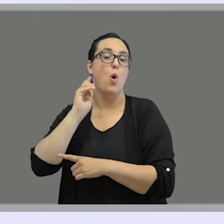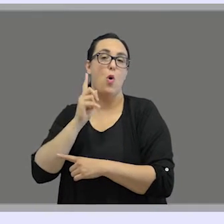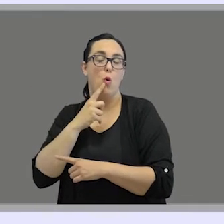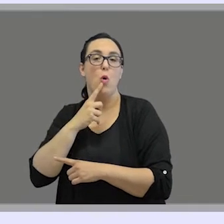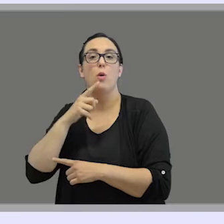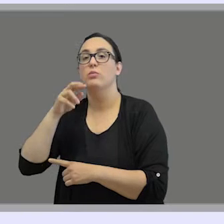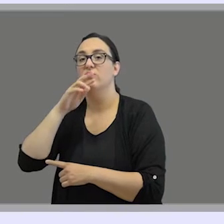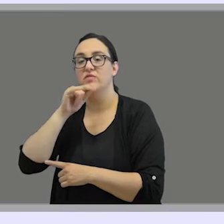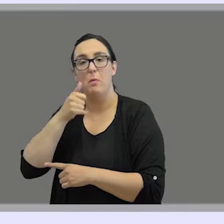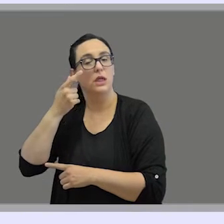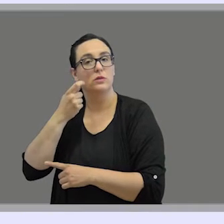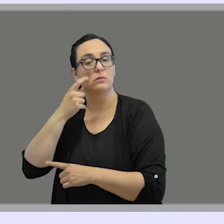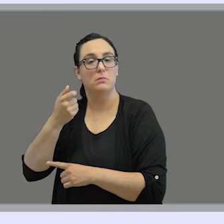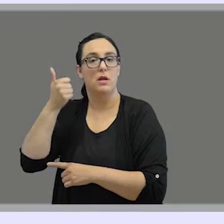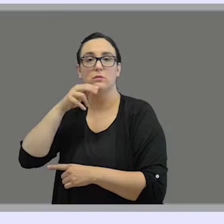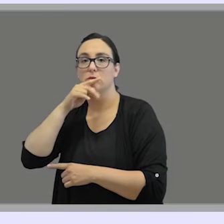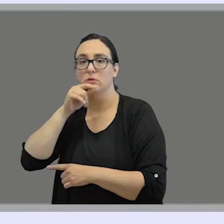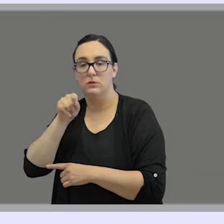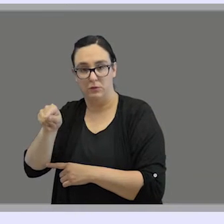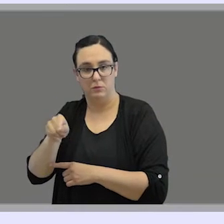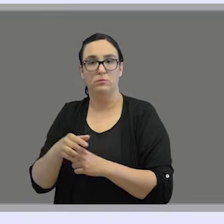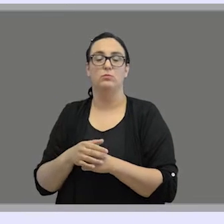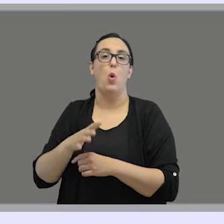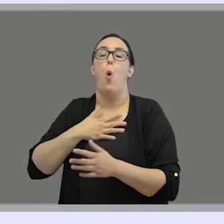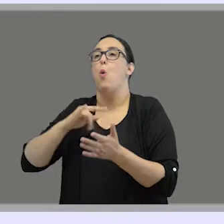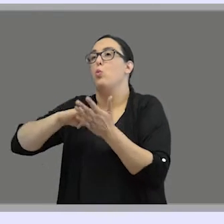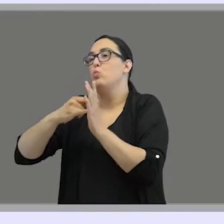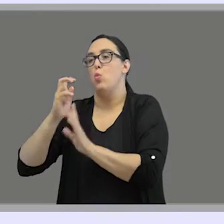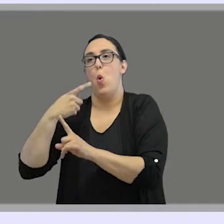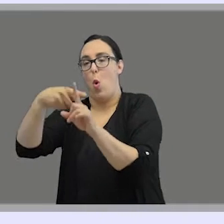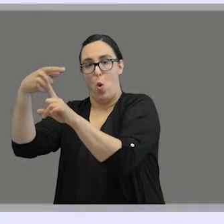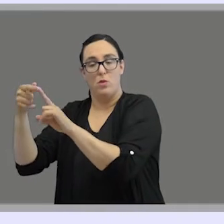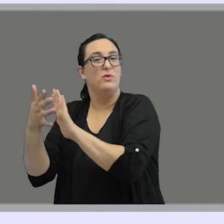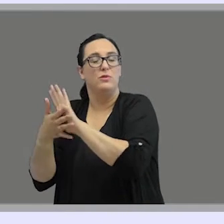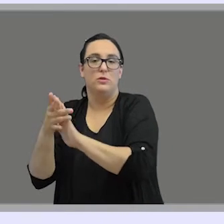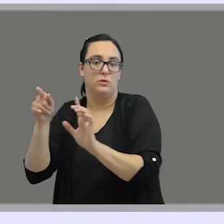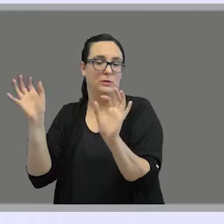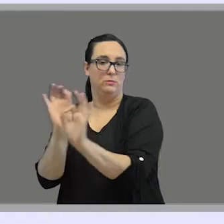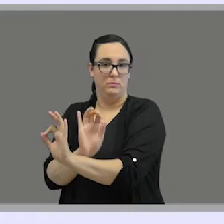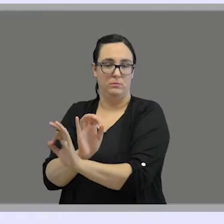that use spoken language or other forms of communication rather than sign languages.